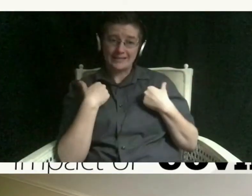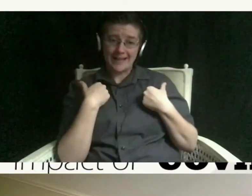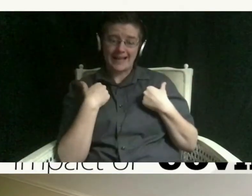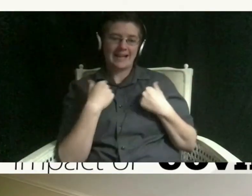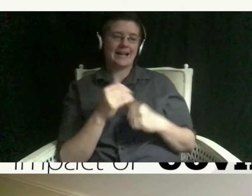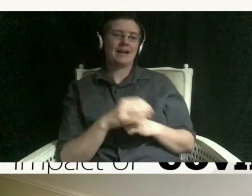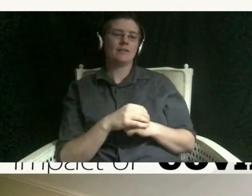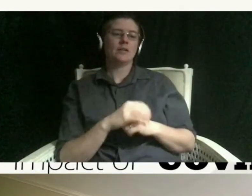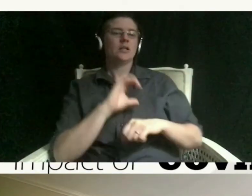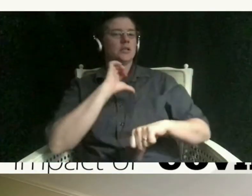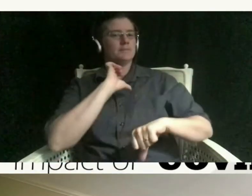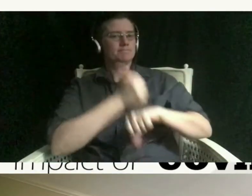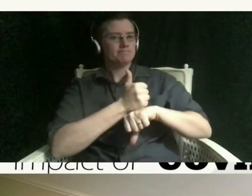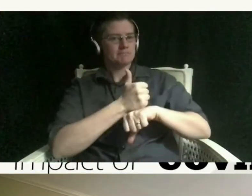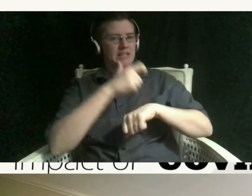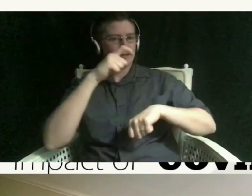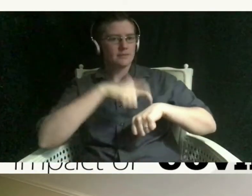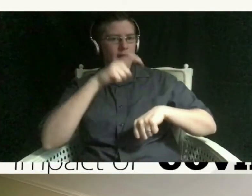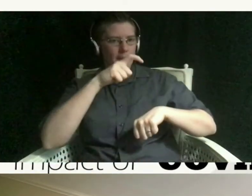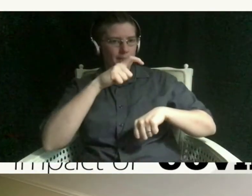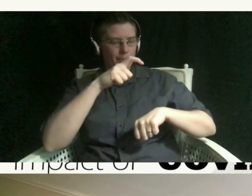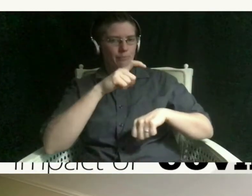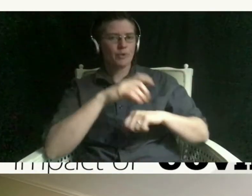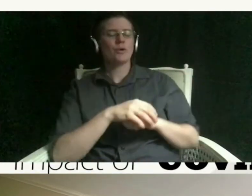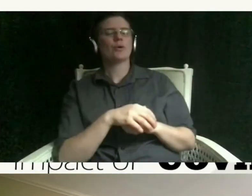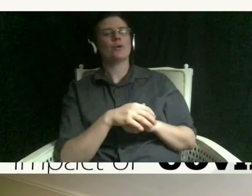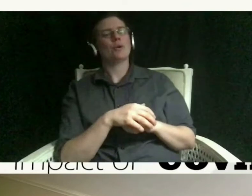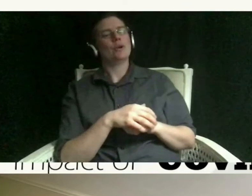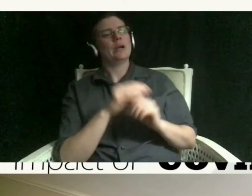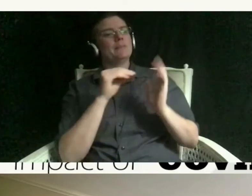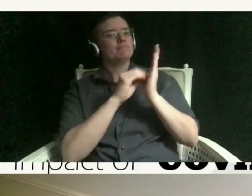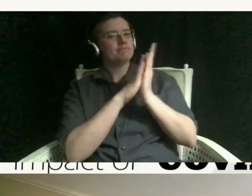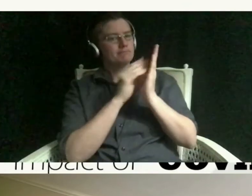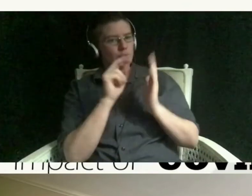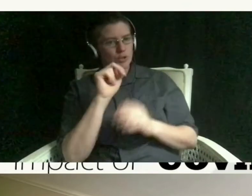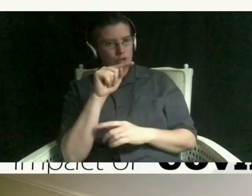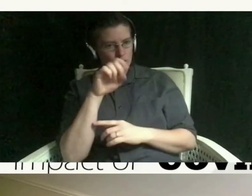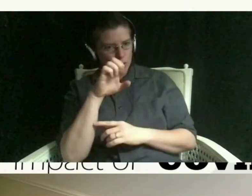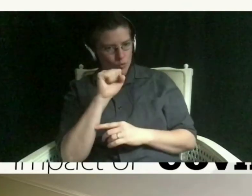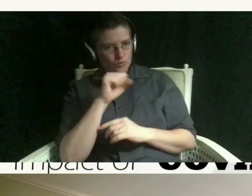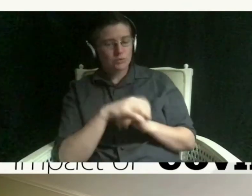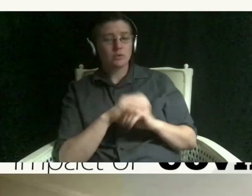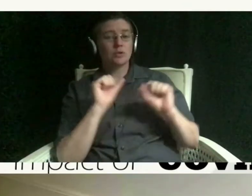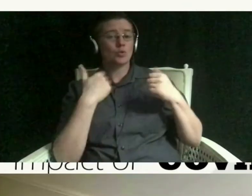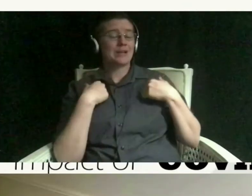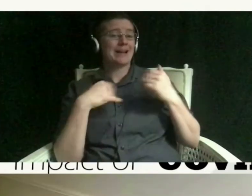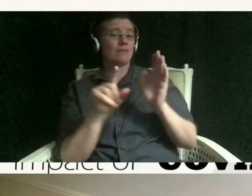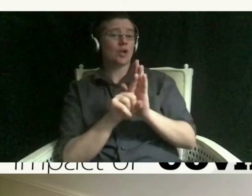set a timer on there put some notes in there you can have an alarm go off for you so that